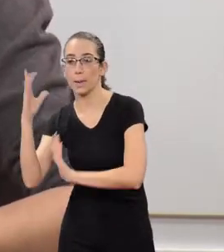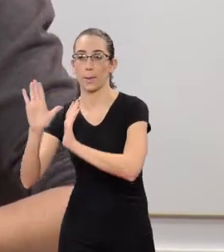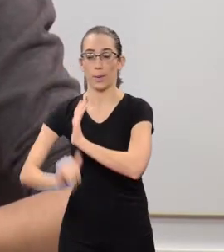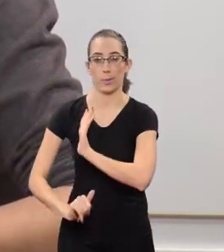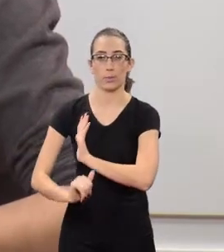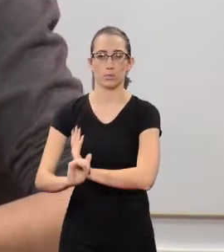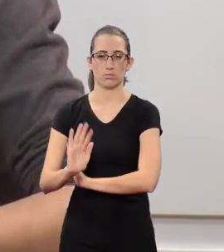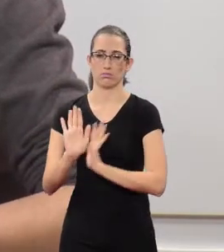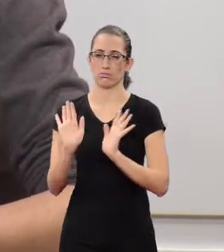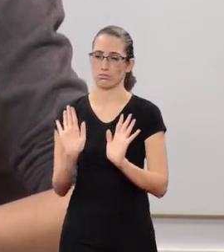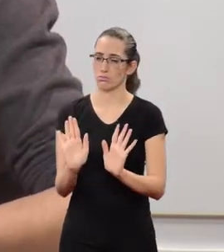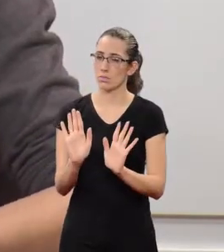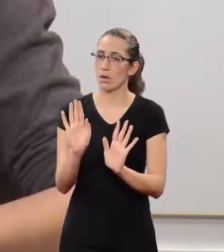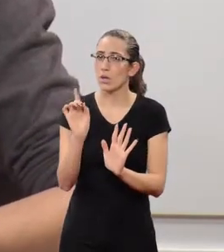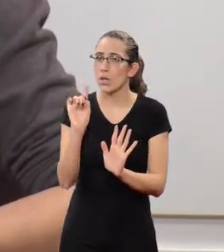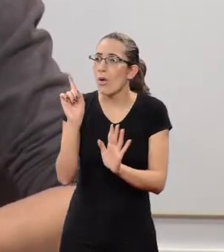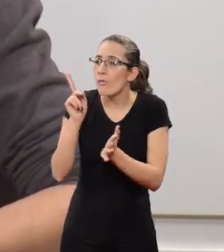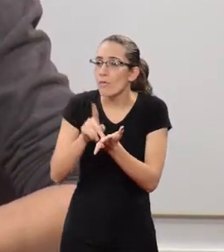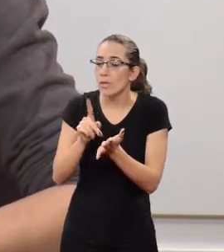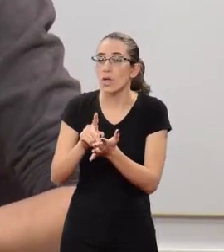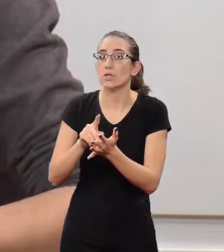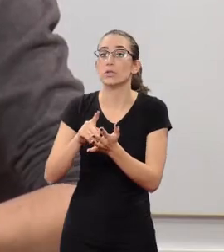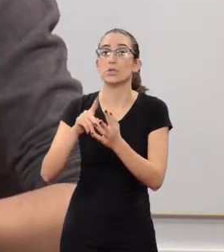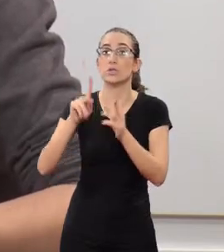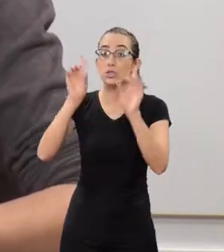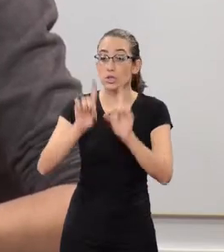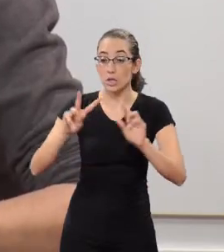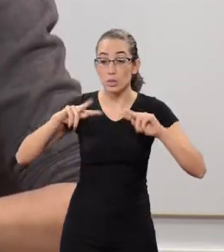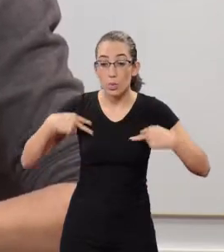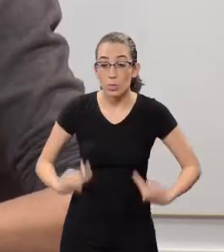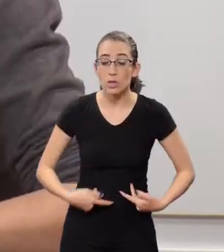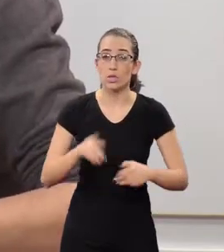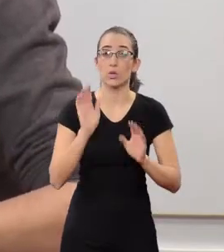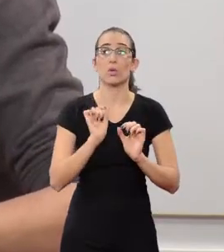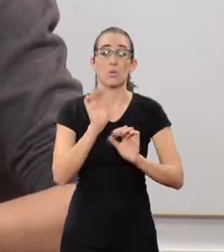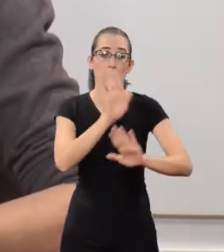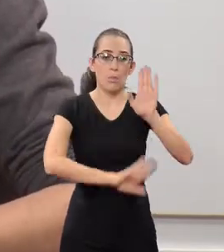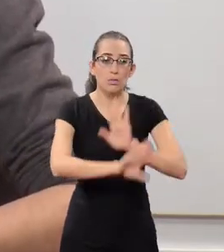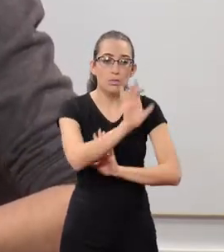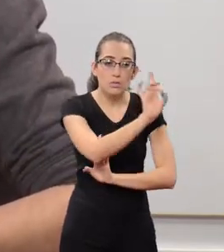What is not true. Human Rights protect your dignity.